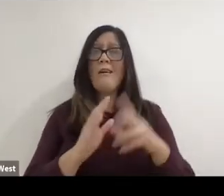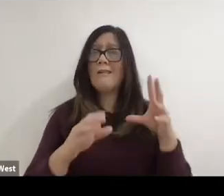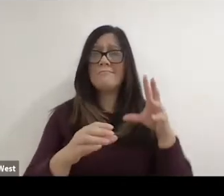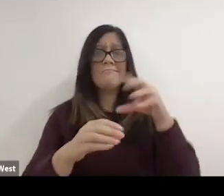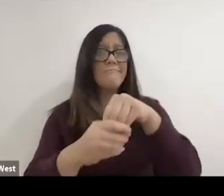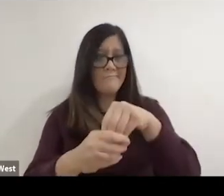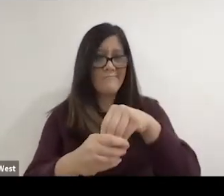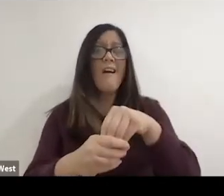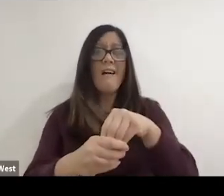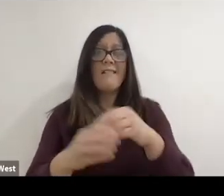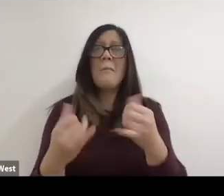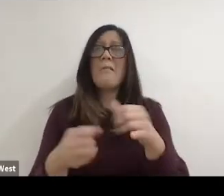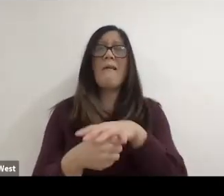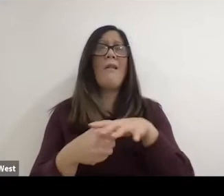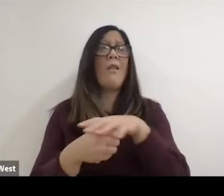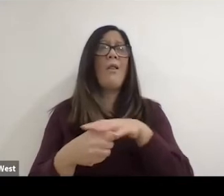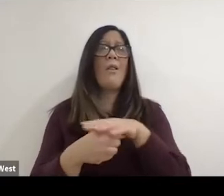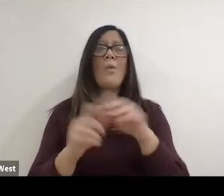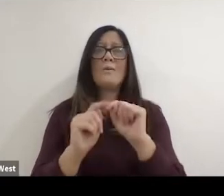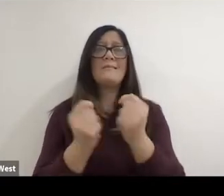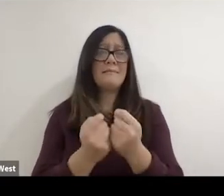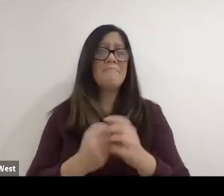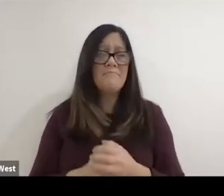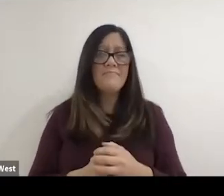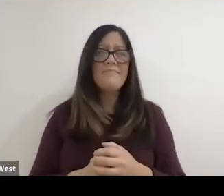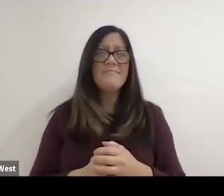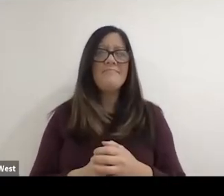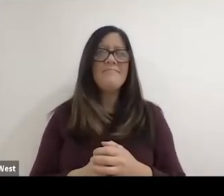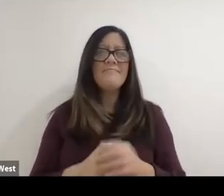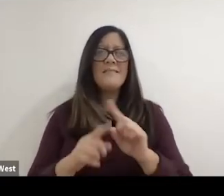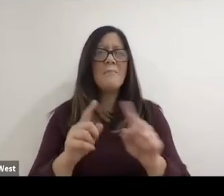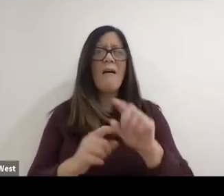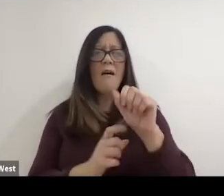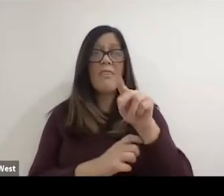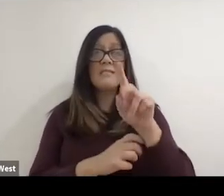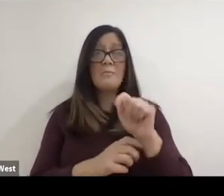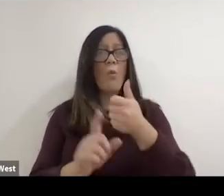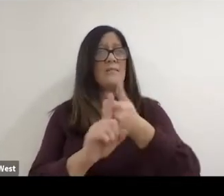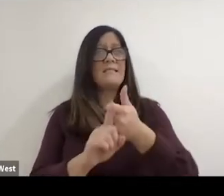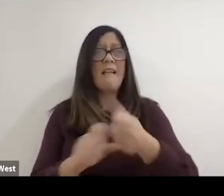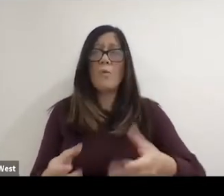I was playing in the local club team and but I just loved the sport. I loved it so much.